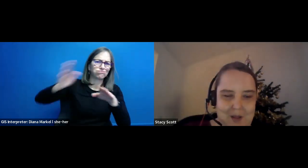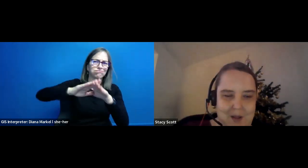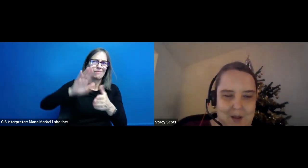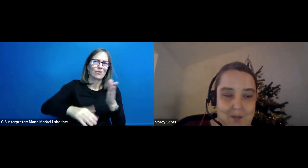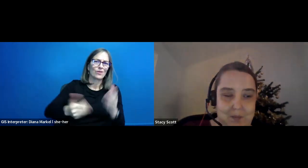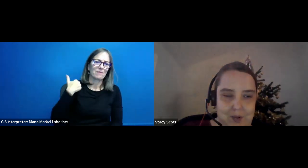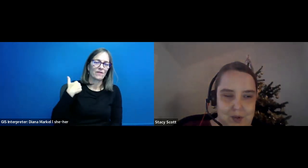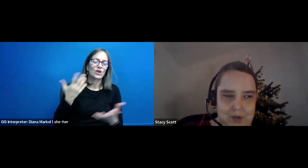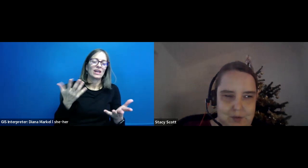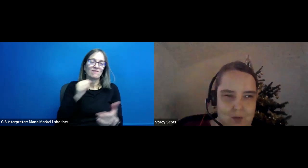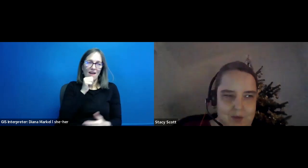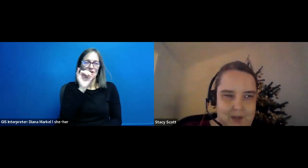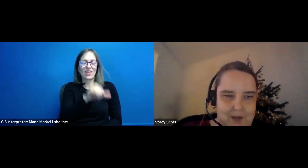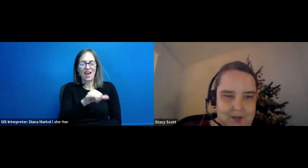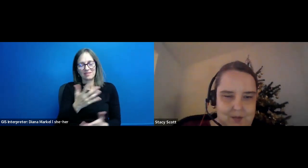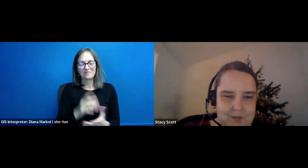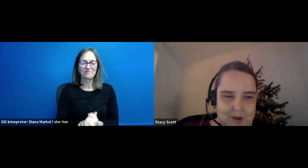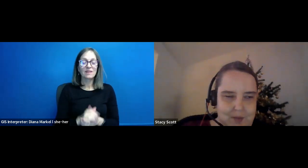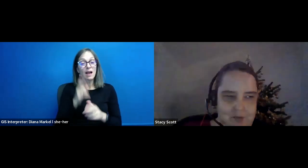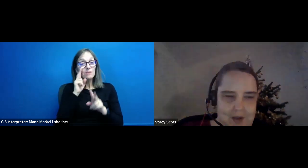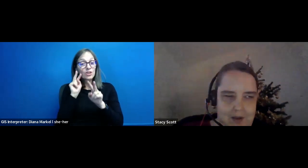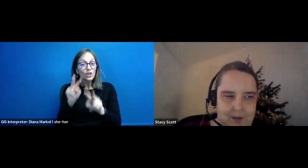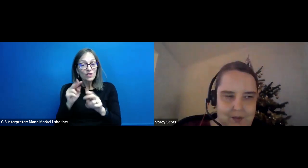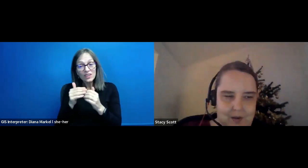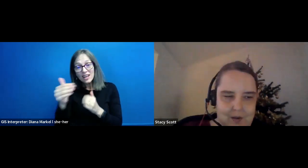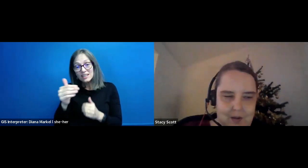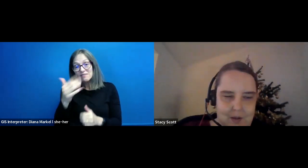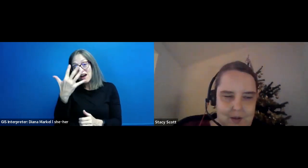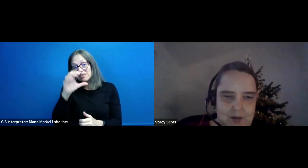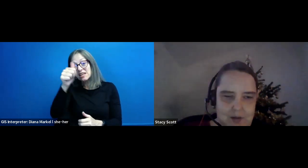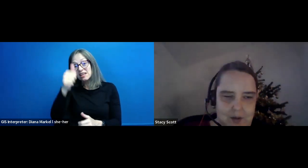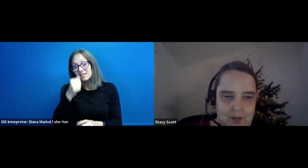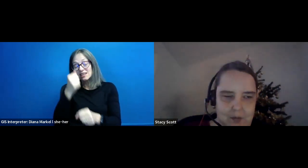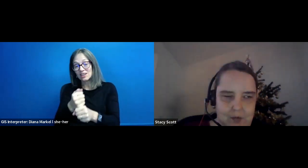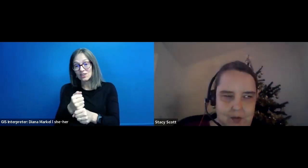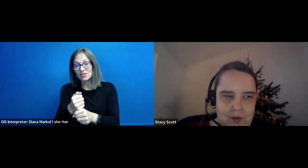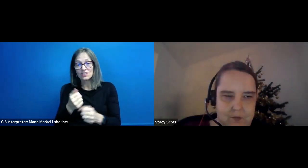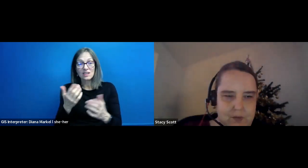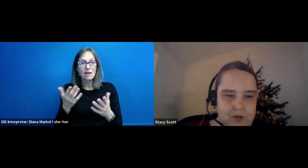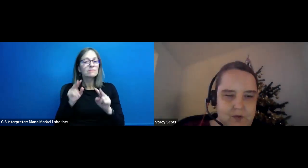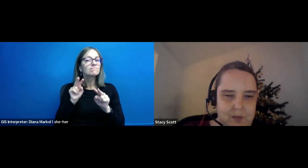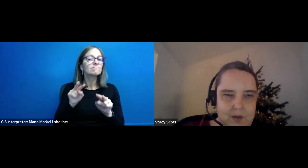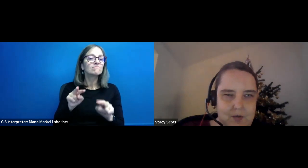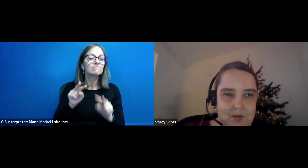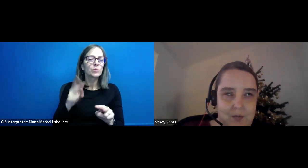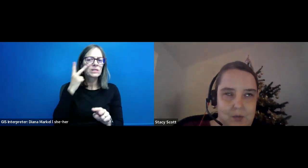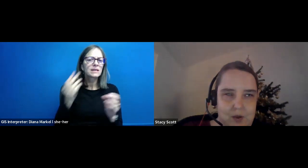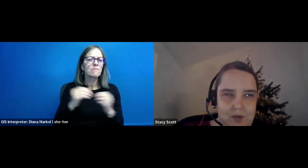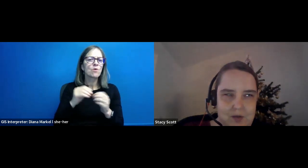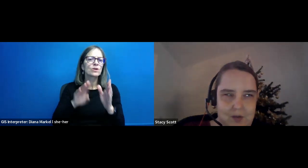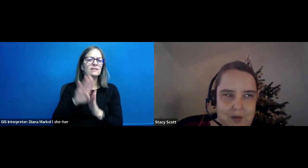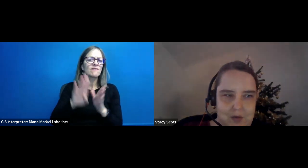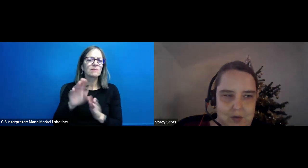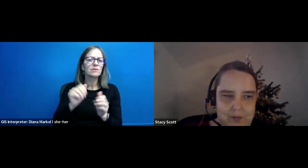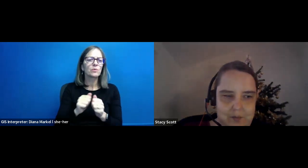Stacy Scott: um looking forward to the next five to ten years I would like to think we would see for the development in STEM subjects, as I mentioned,